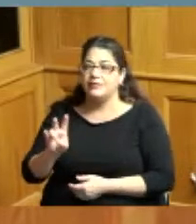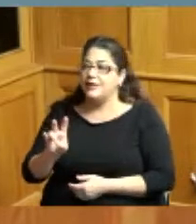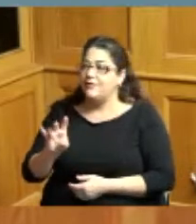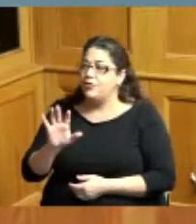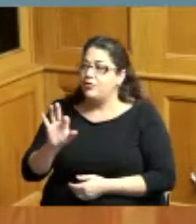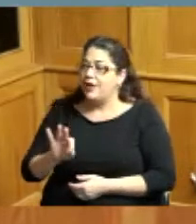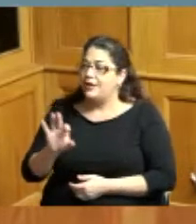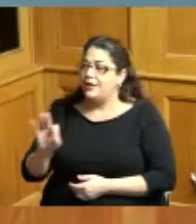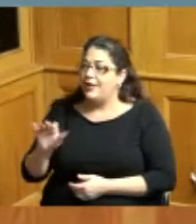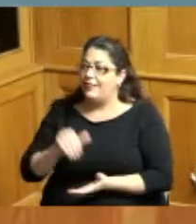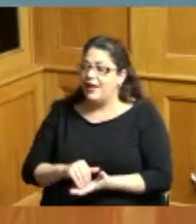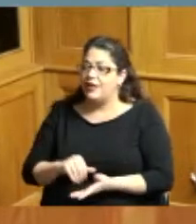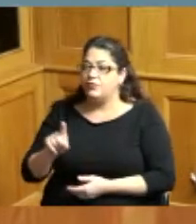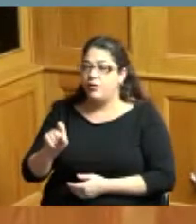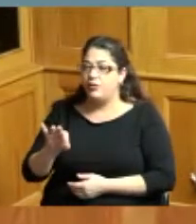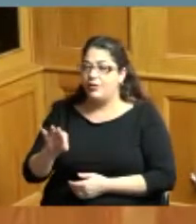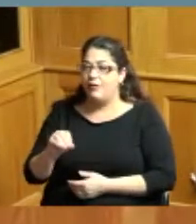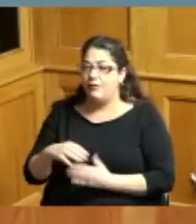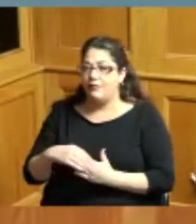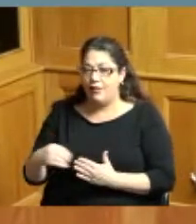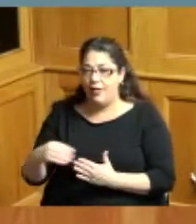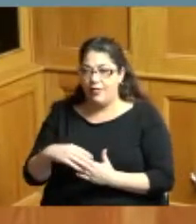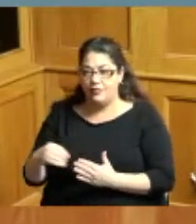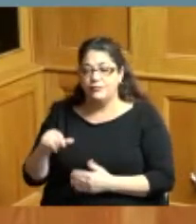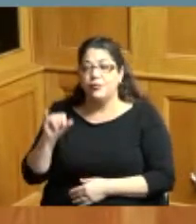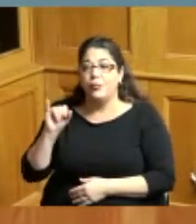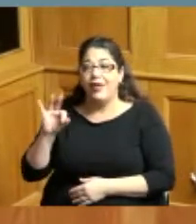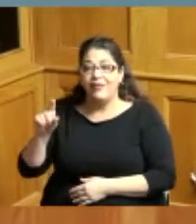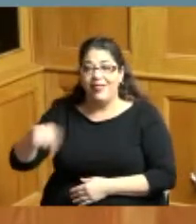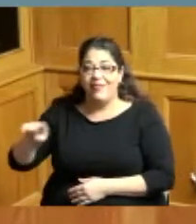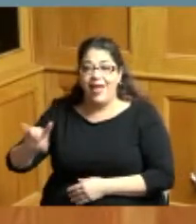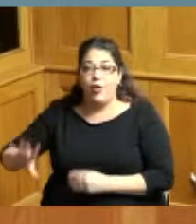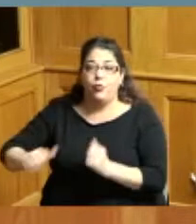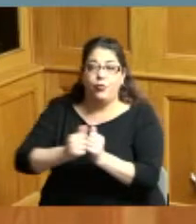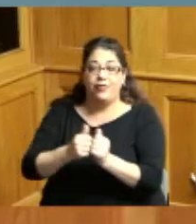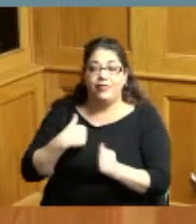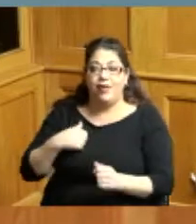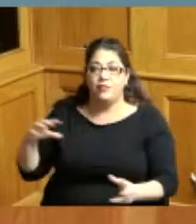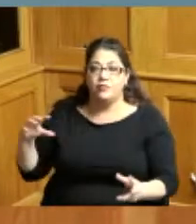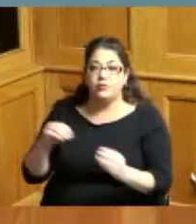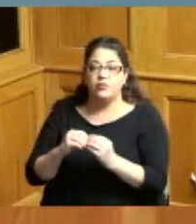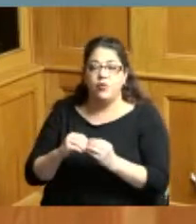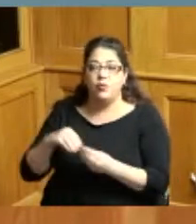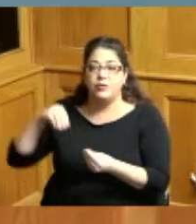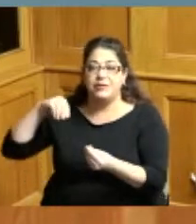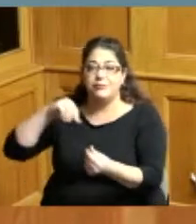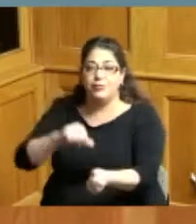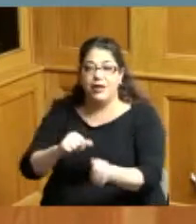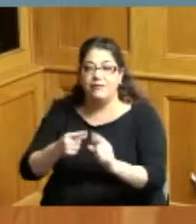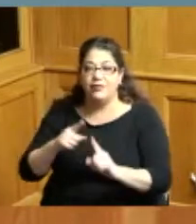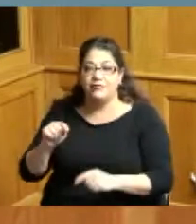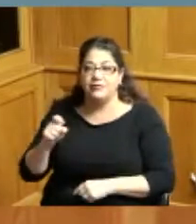and ninety dollars so if they decided the total amount that would be spent out of taxpayer money